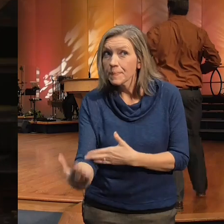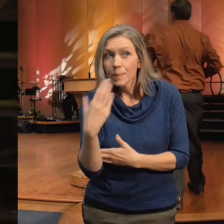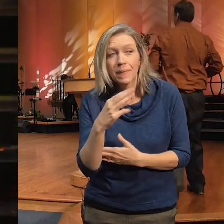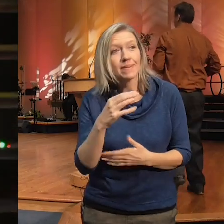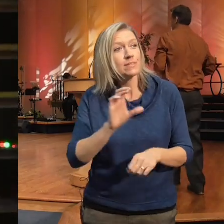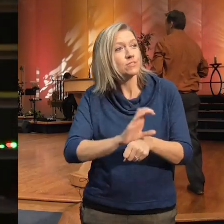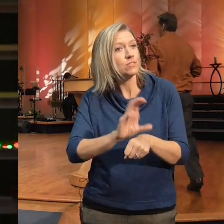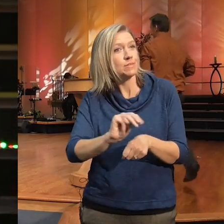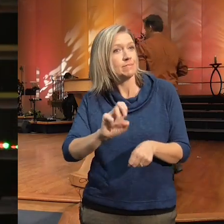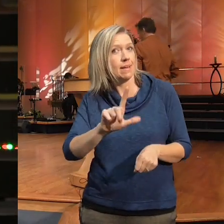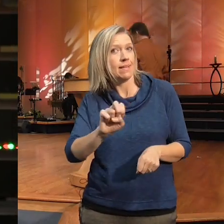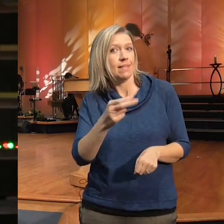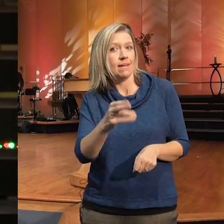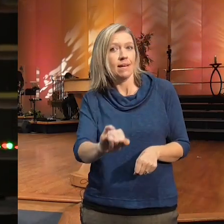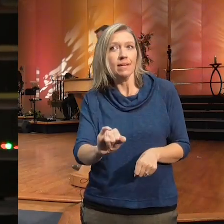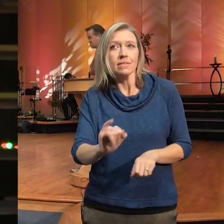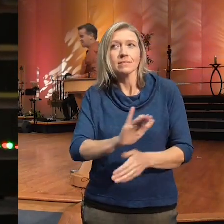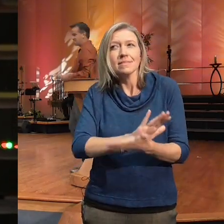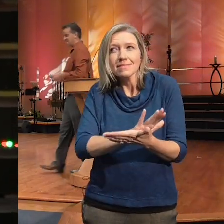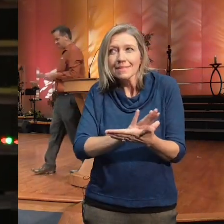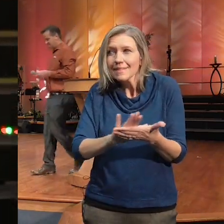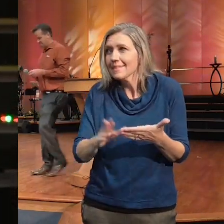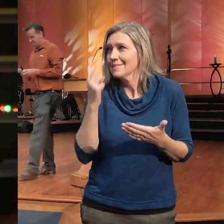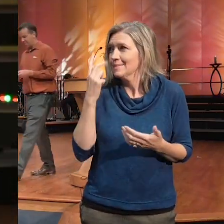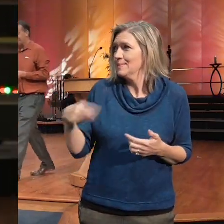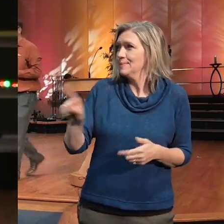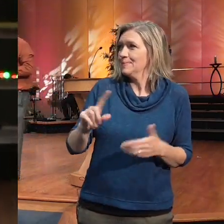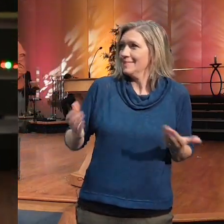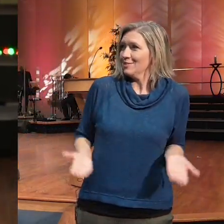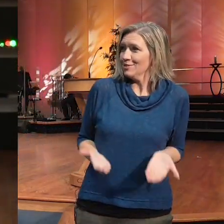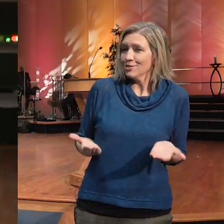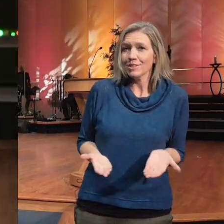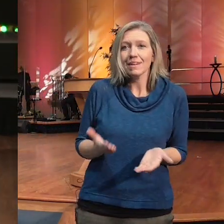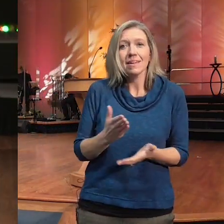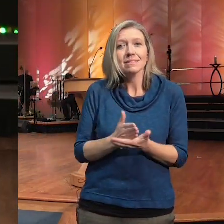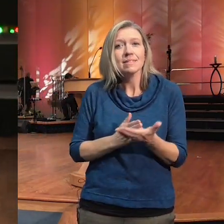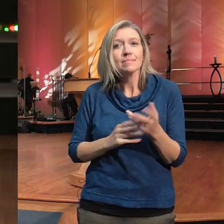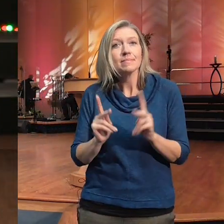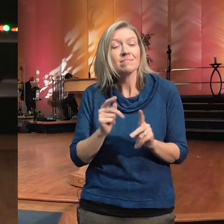so great to see you all here and to see those of you watching online represented in that